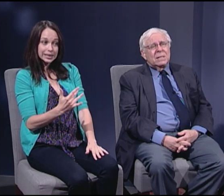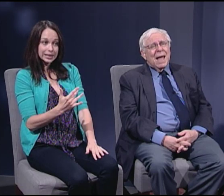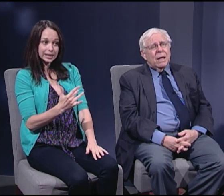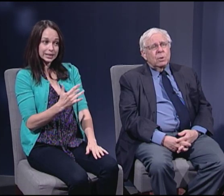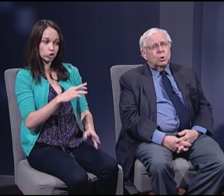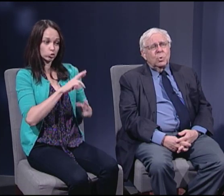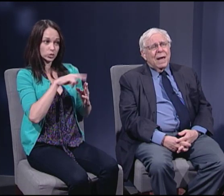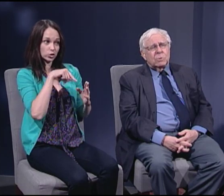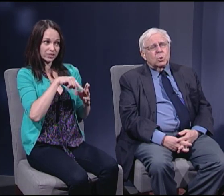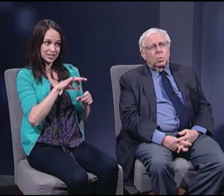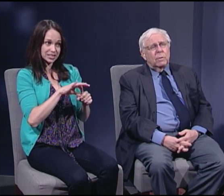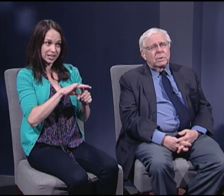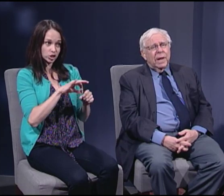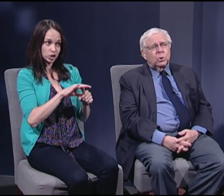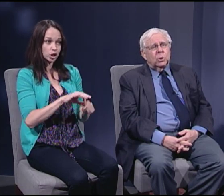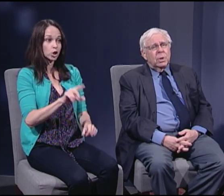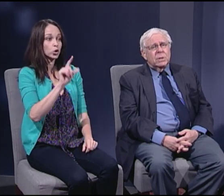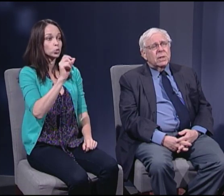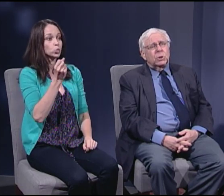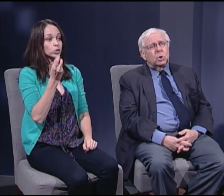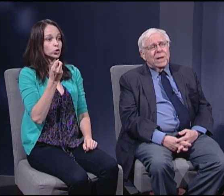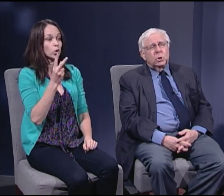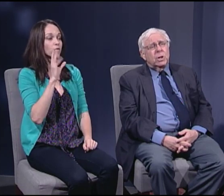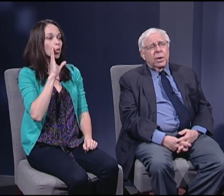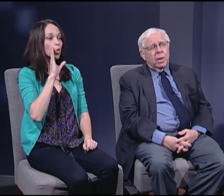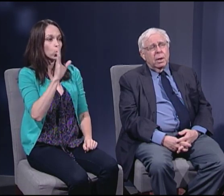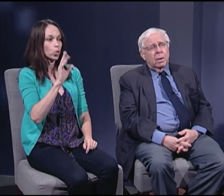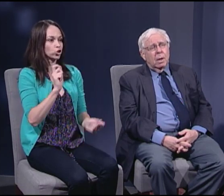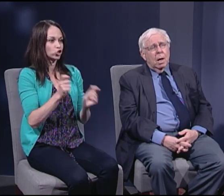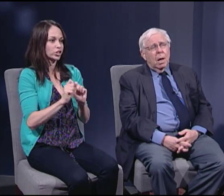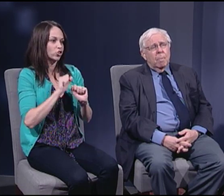that the 2012 election is going to change nothing